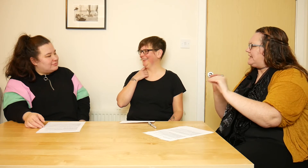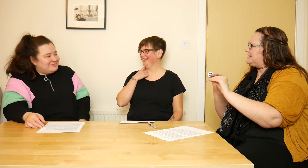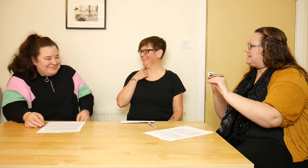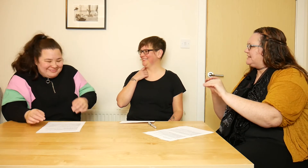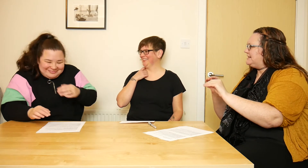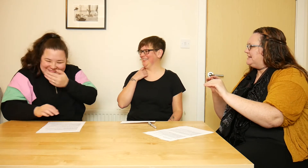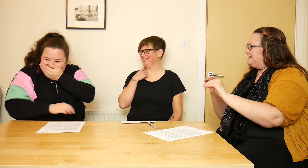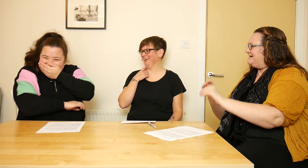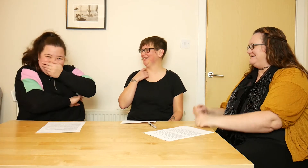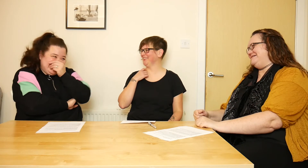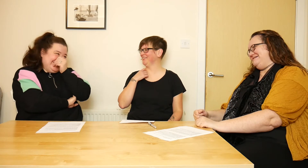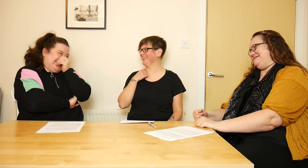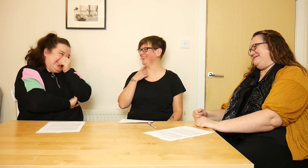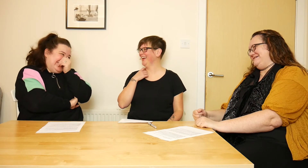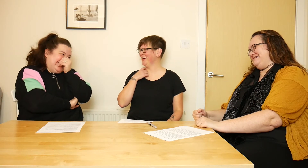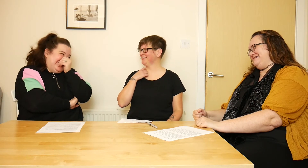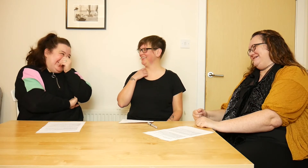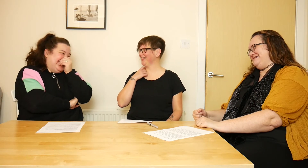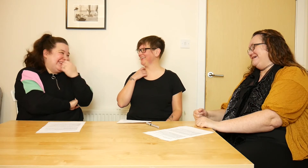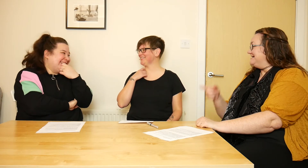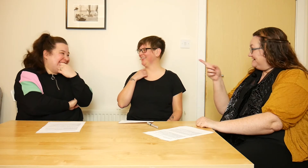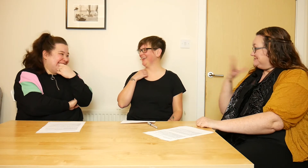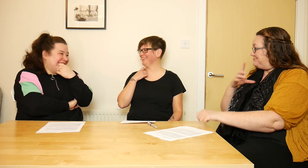[ALL LAUGH] Do you want to talk a bit about your thoughts on that?